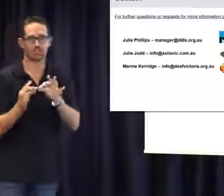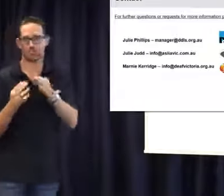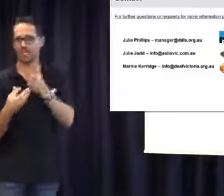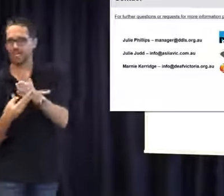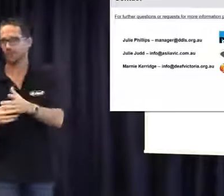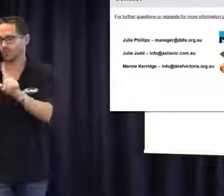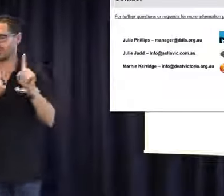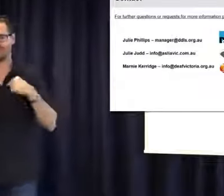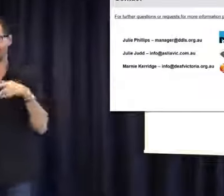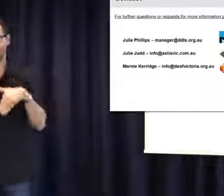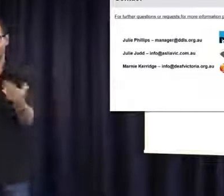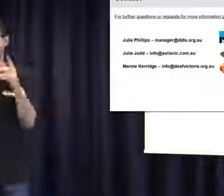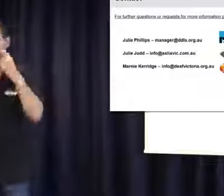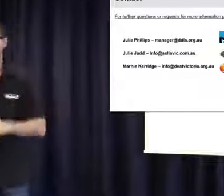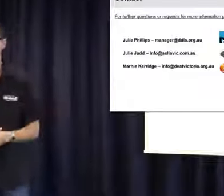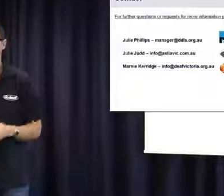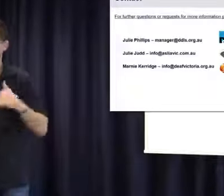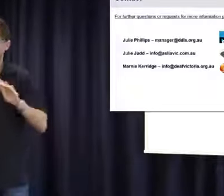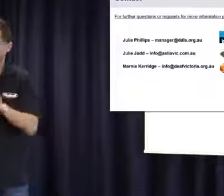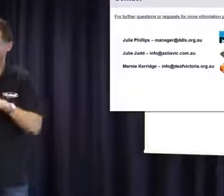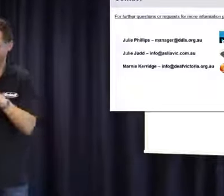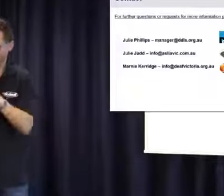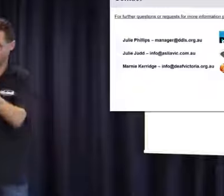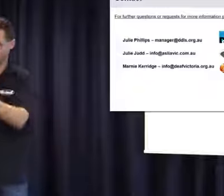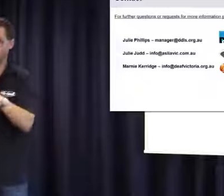you want meeting rooms or interpreter access for the various groups that you're going to